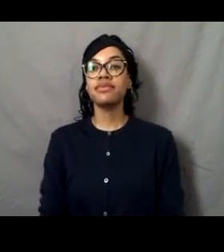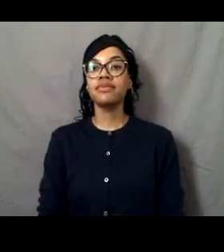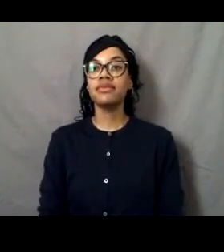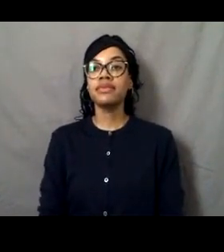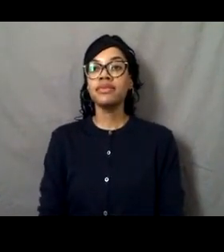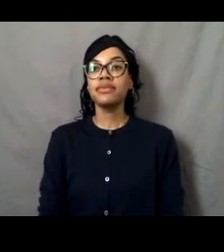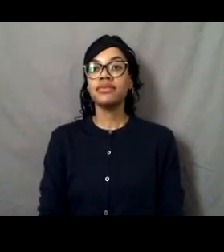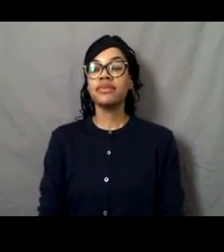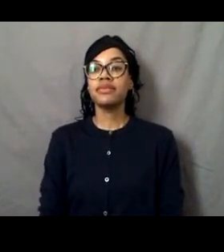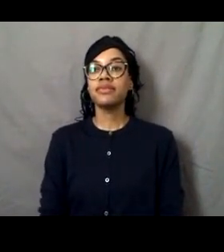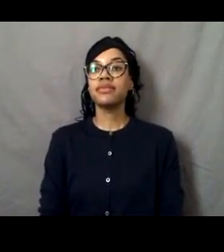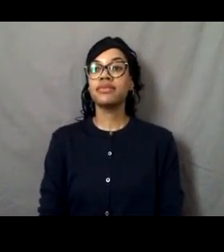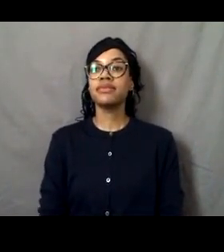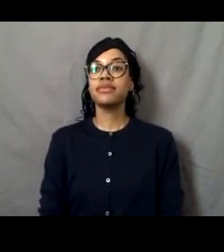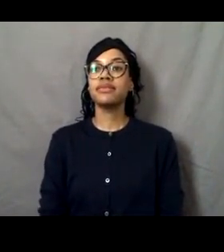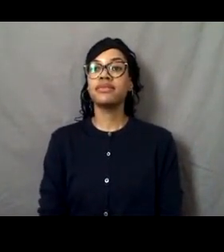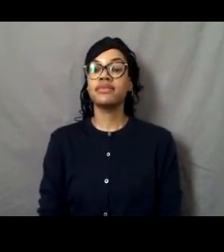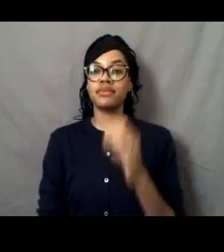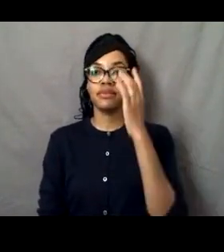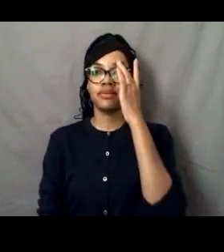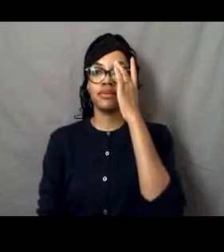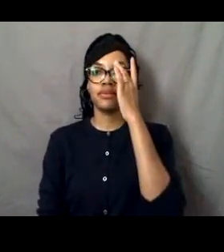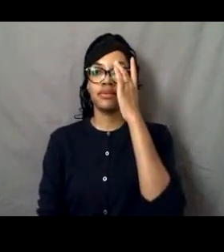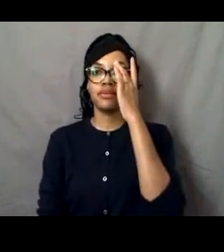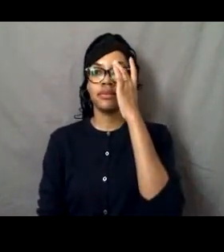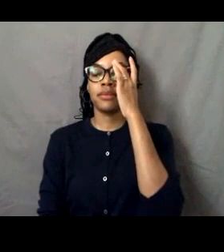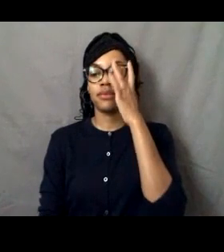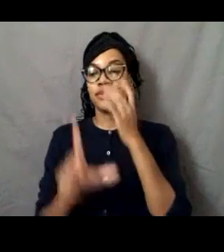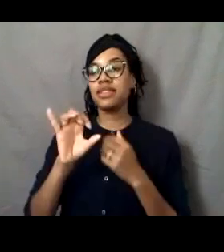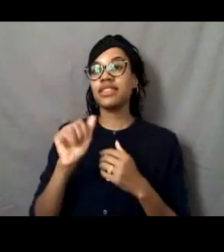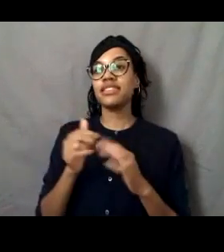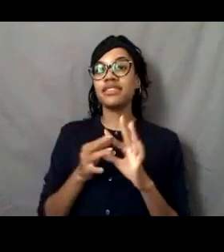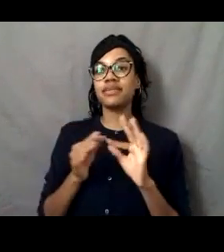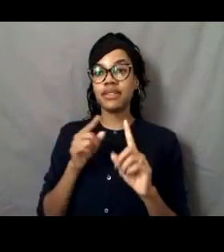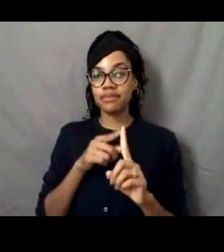[Lisa] Okay. So and Theodore was wondering, you had mentioned